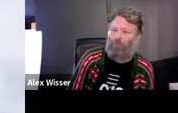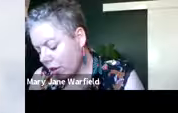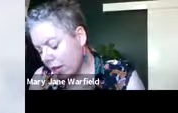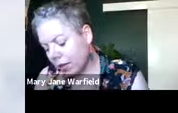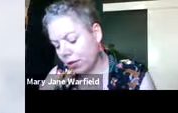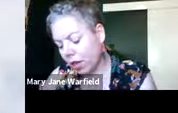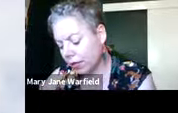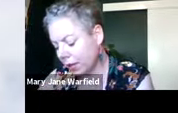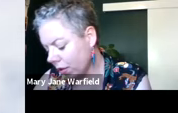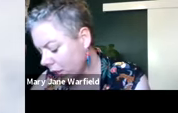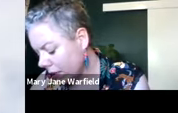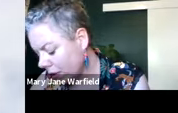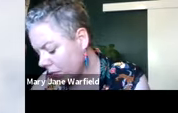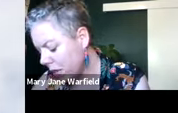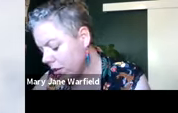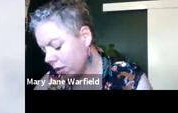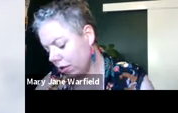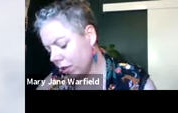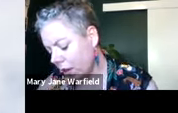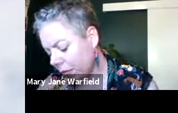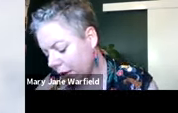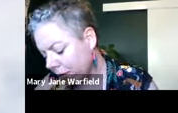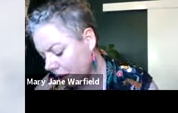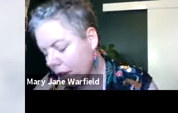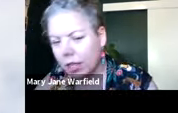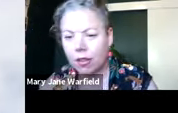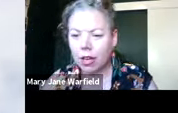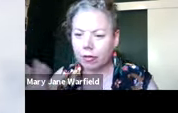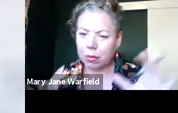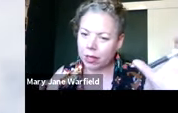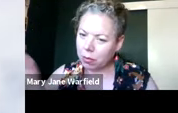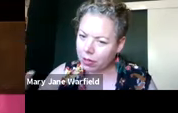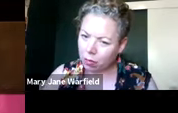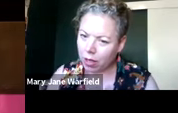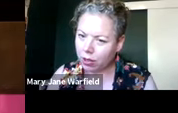great. That gives us the context. So you're in mid-NSW. I can get that